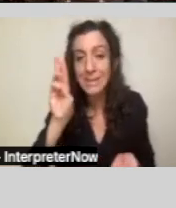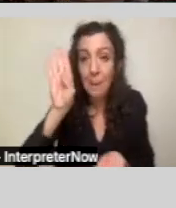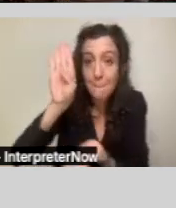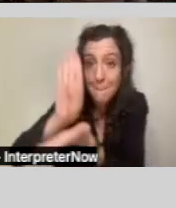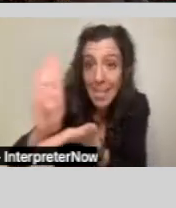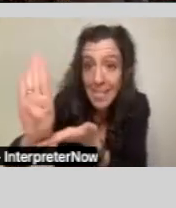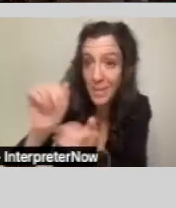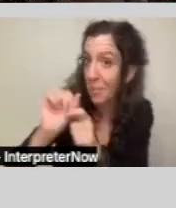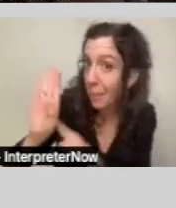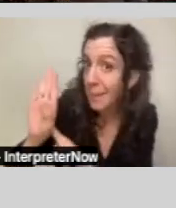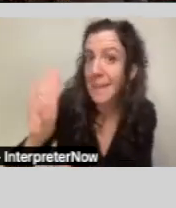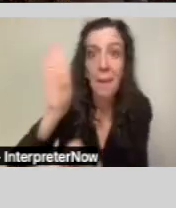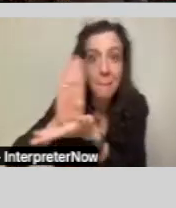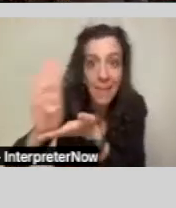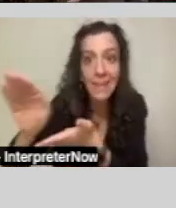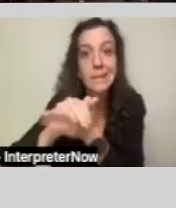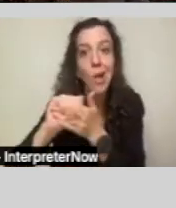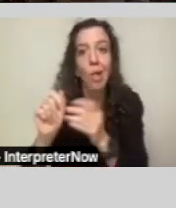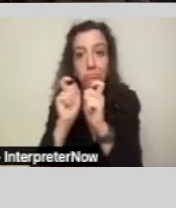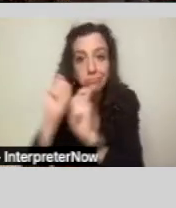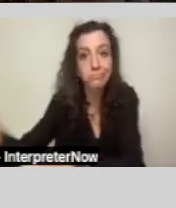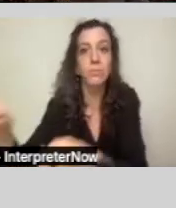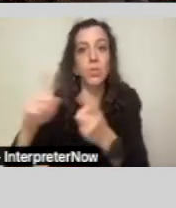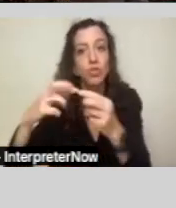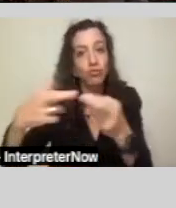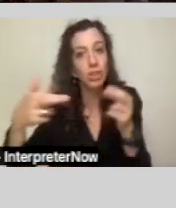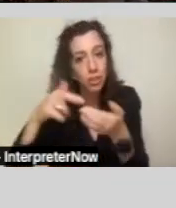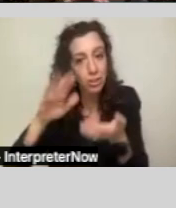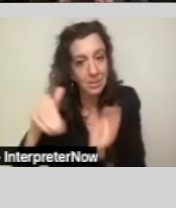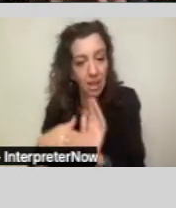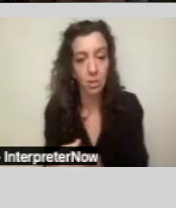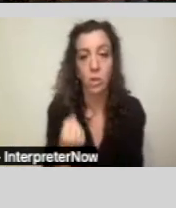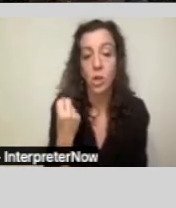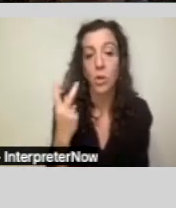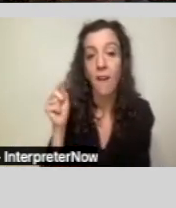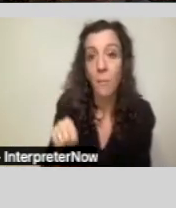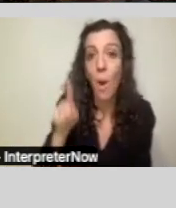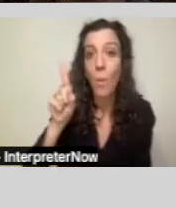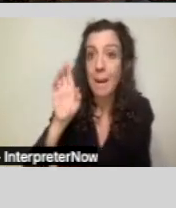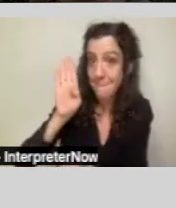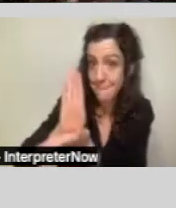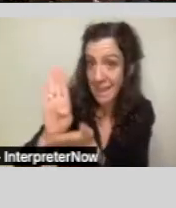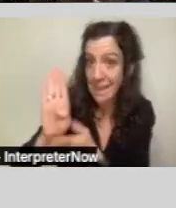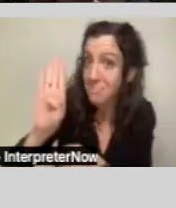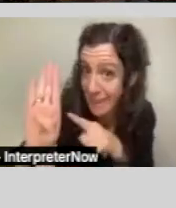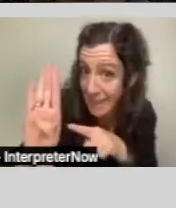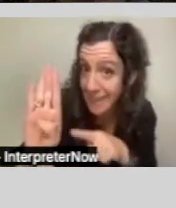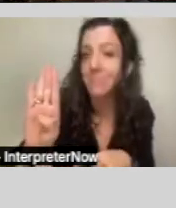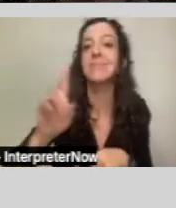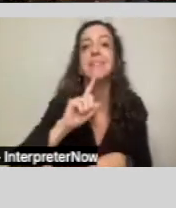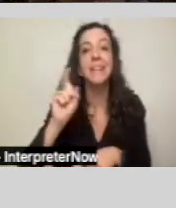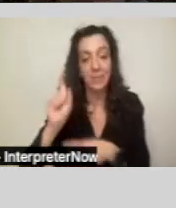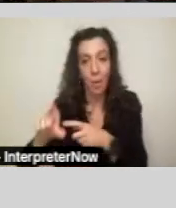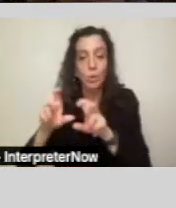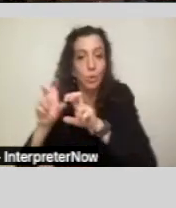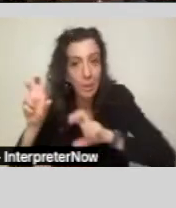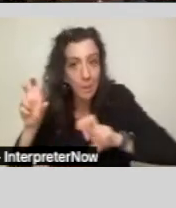'B' to regional centers and 12.1 billion, again, with a 'B' to purchase services